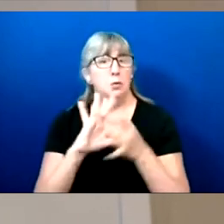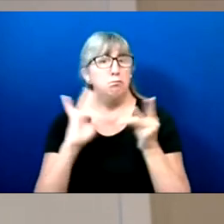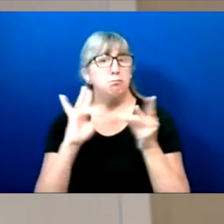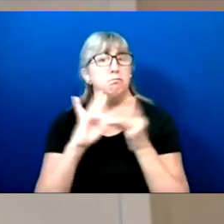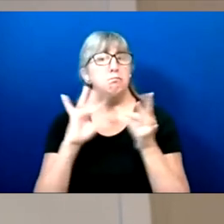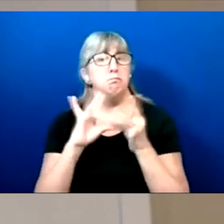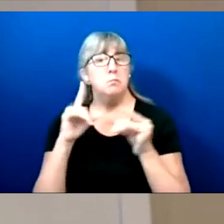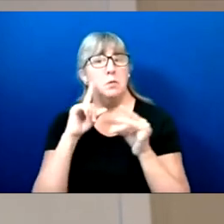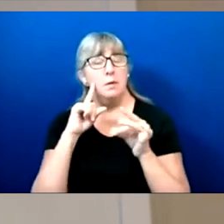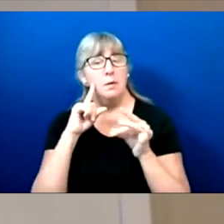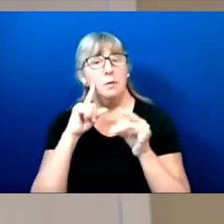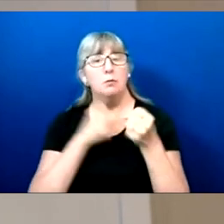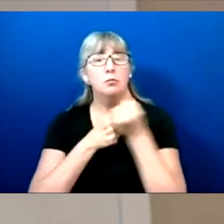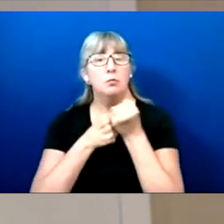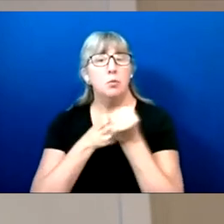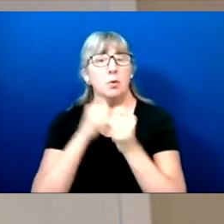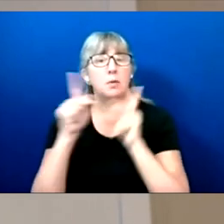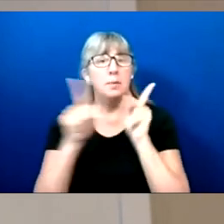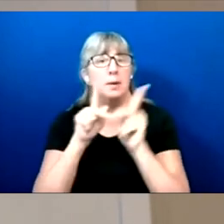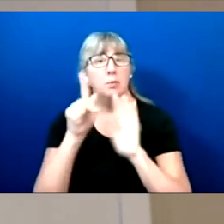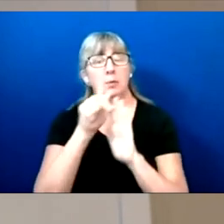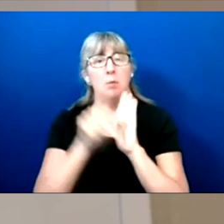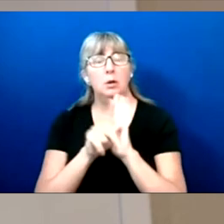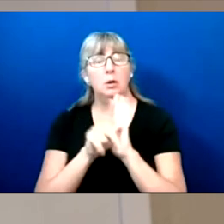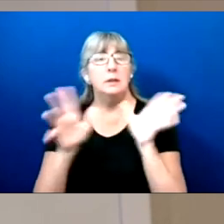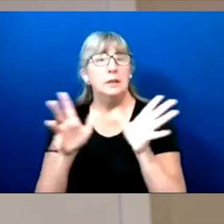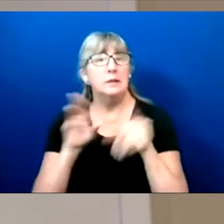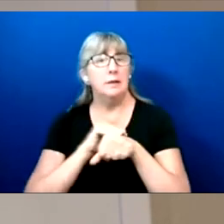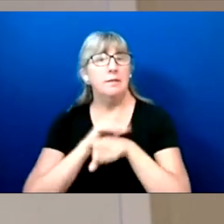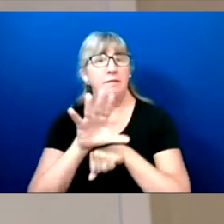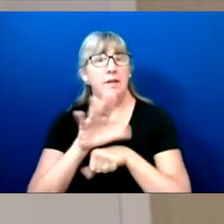a say in the people and the policies that shape our lives.